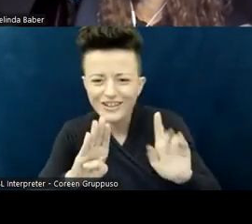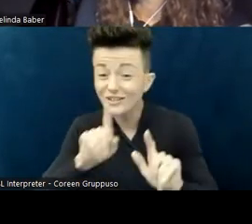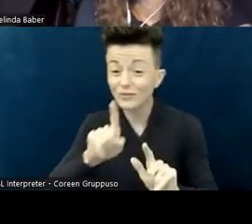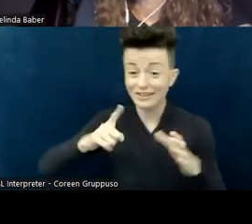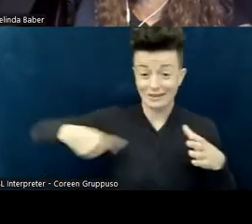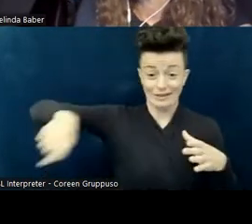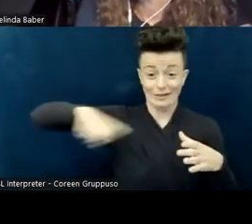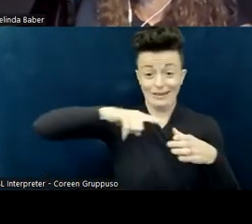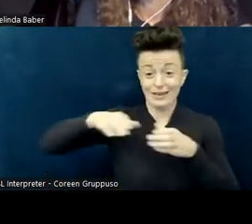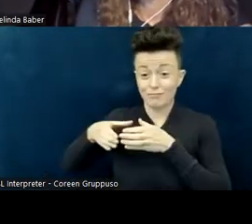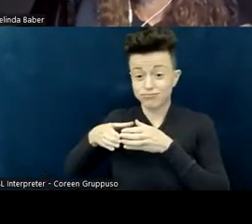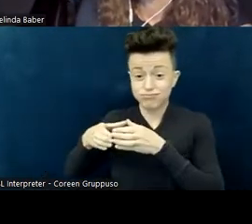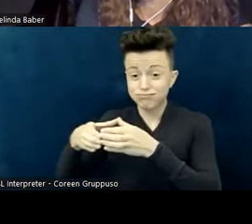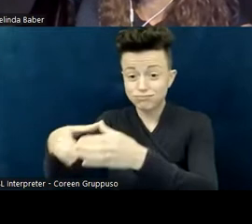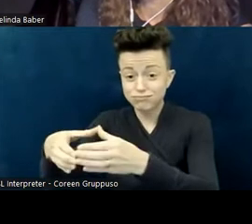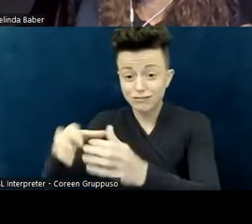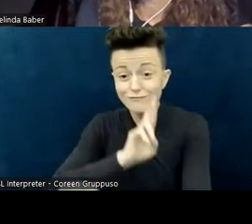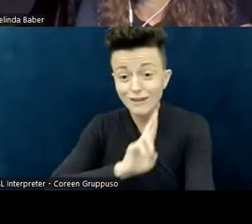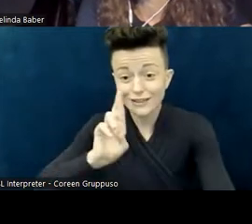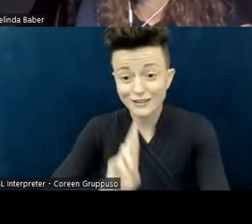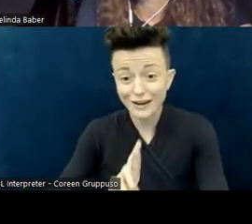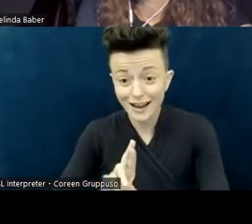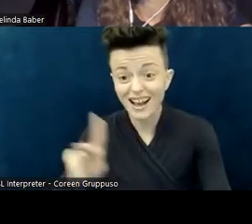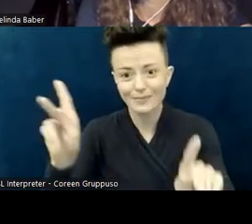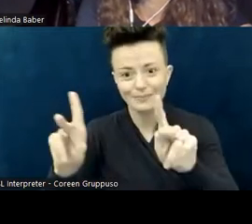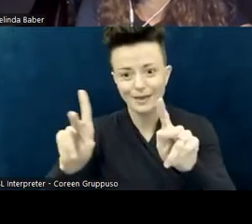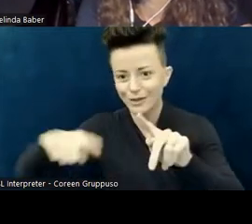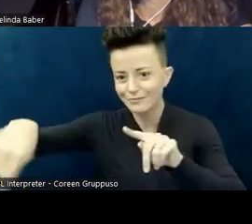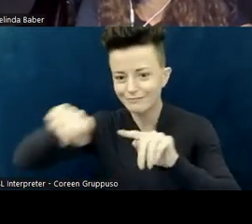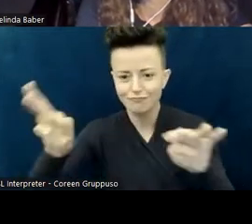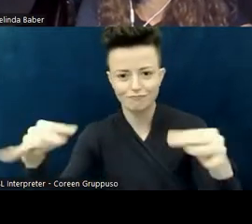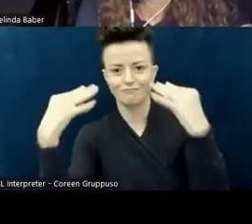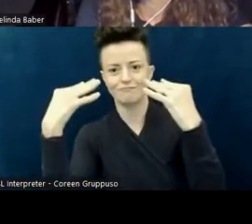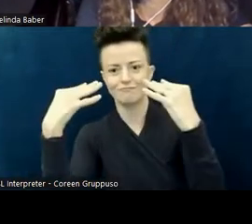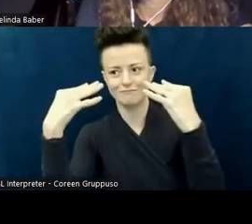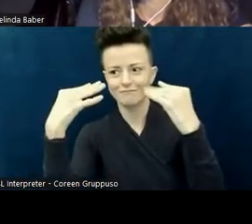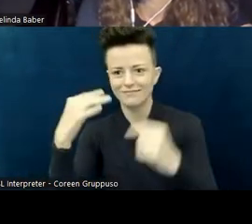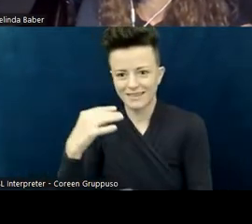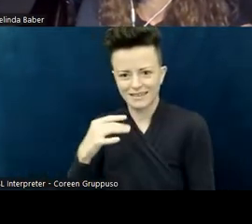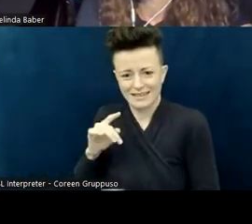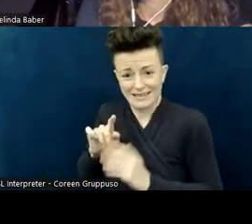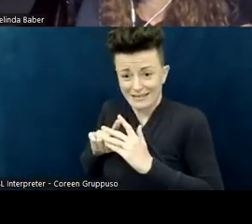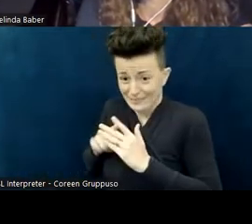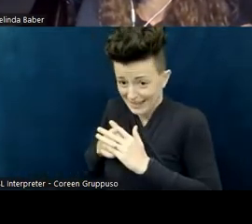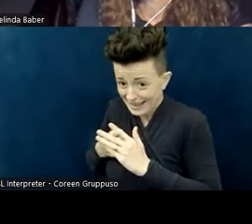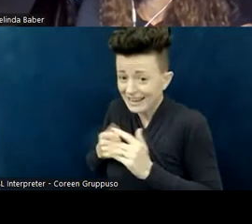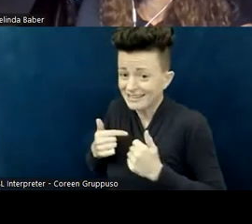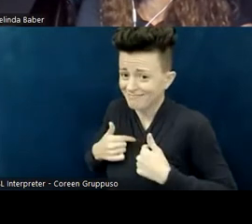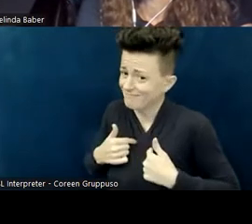certainly surveyed by everyone else and stared at, and I felt really uncomfortable. Those of you who live with this have been stared at